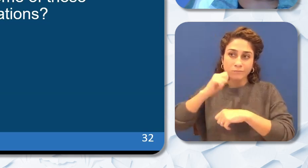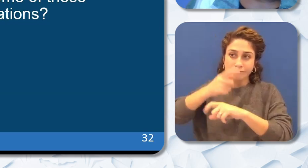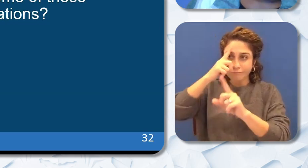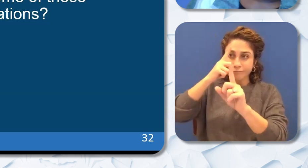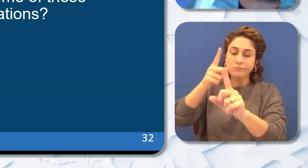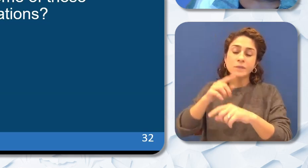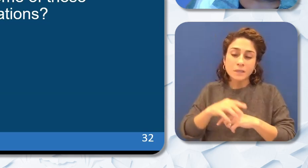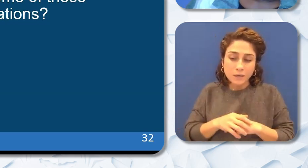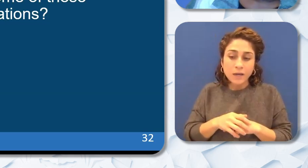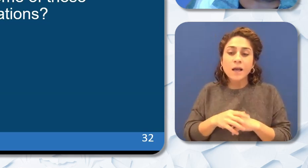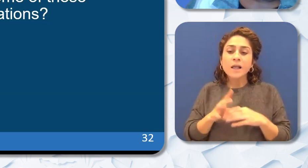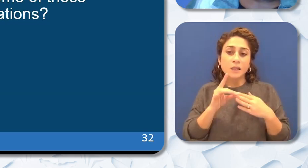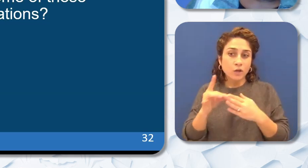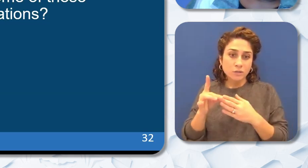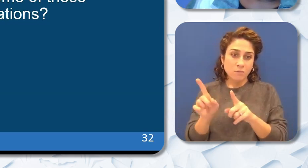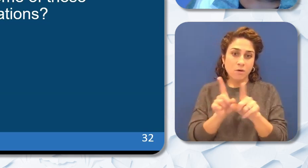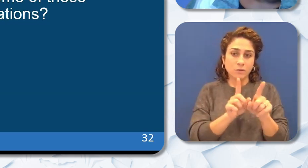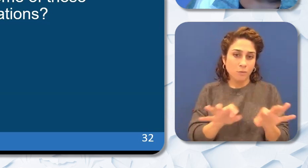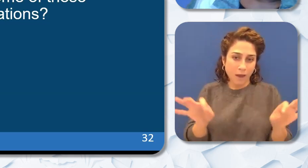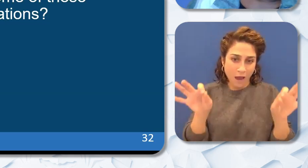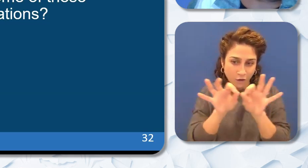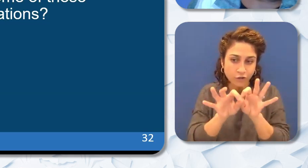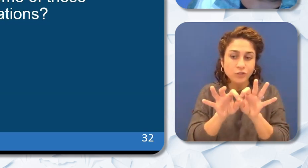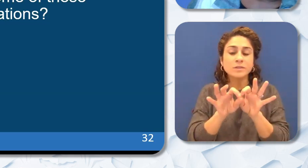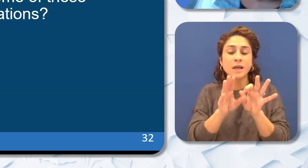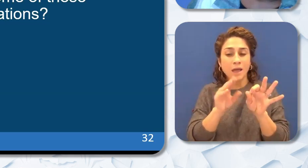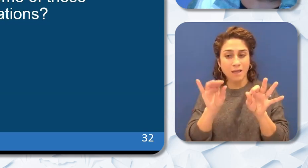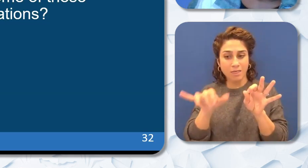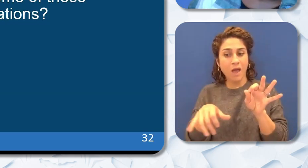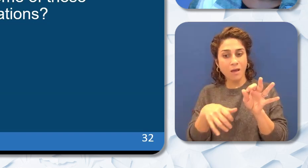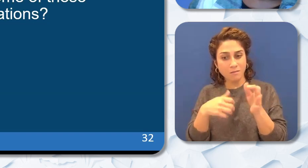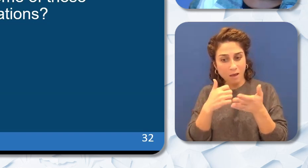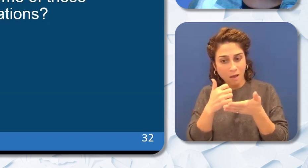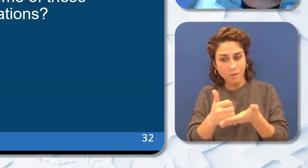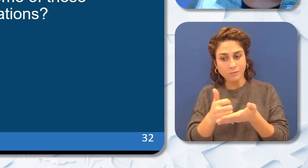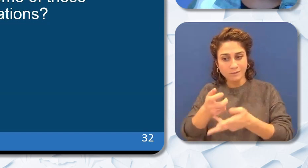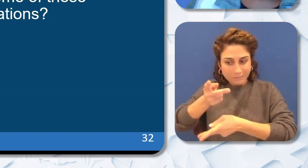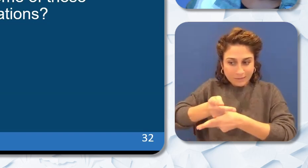also matters as we've heard today and serves to support and retain teachers of color ongoing